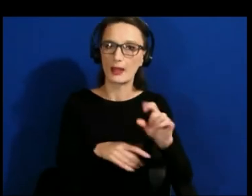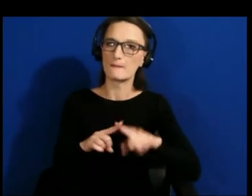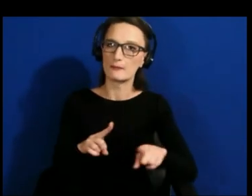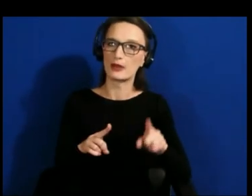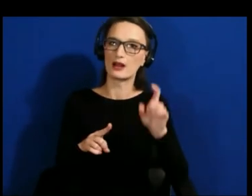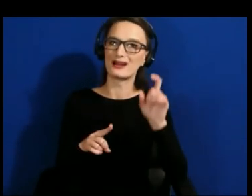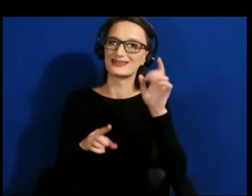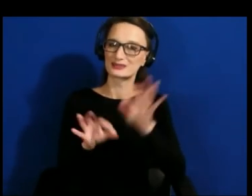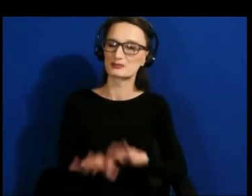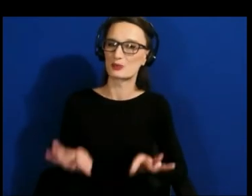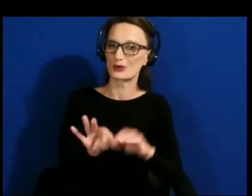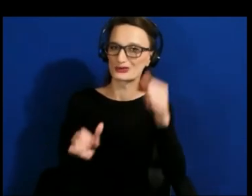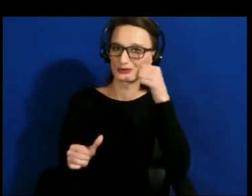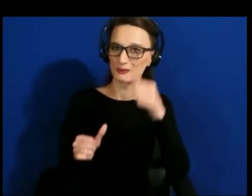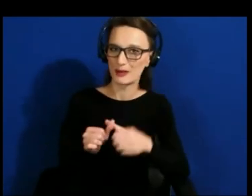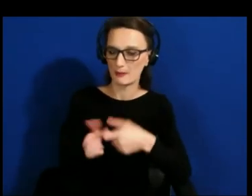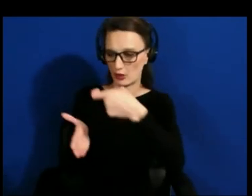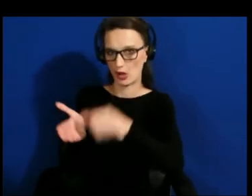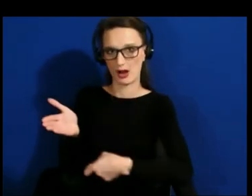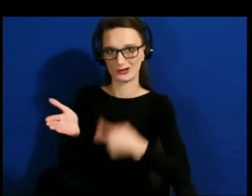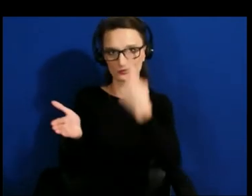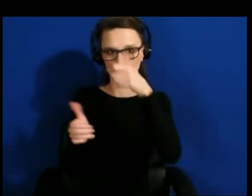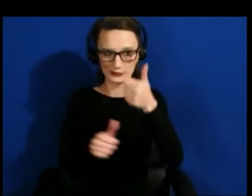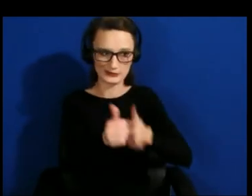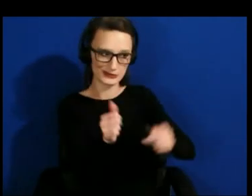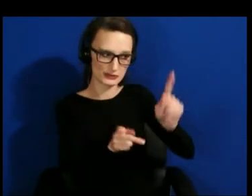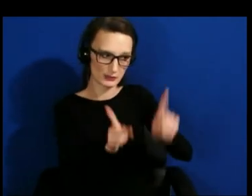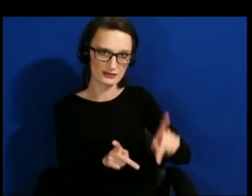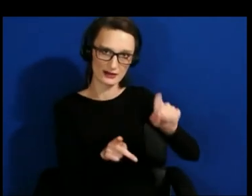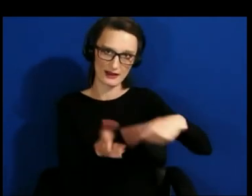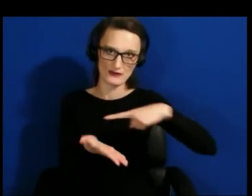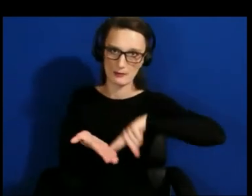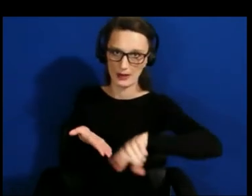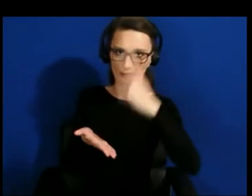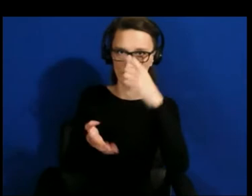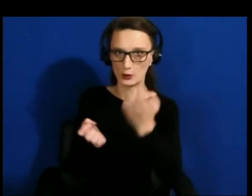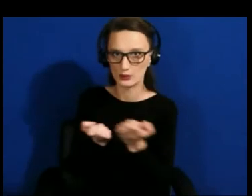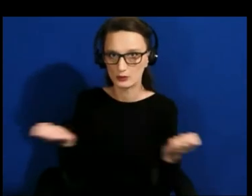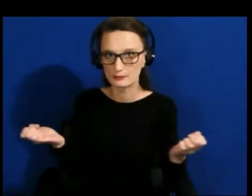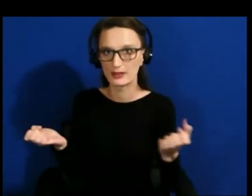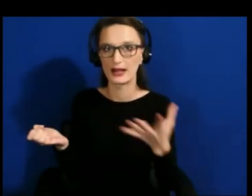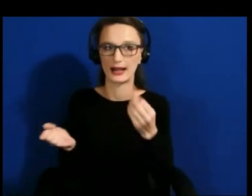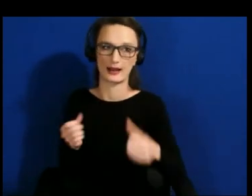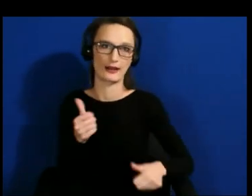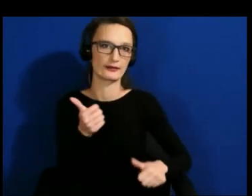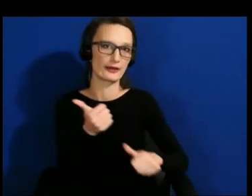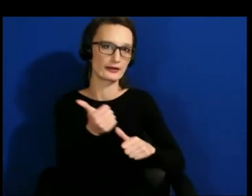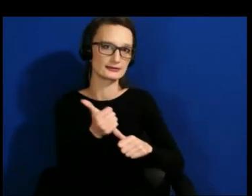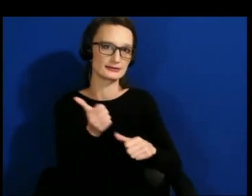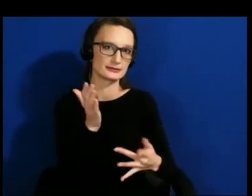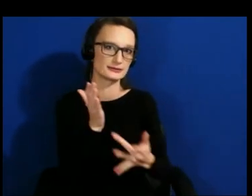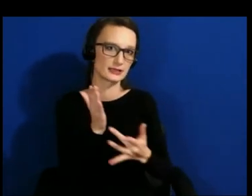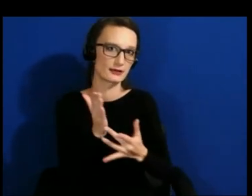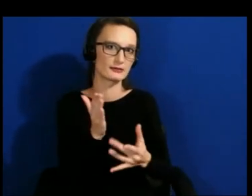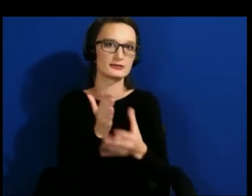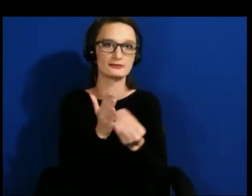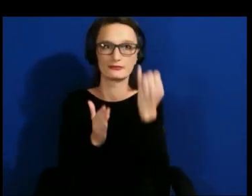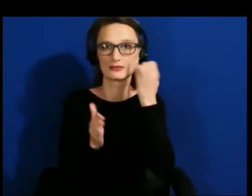and the overhead of assistive technologies and accessible technologies. The more the platform